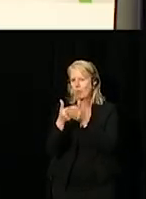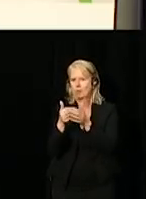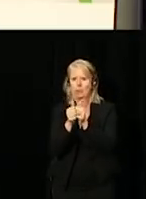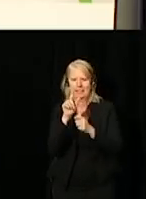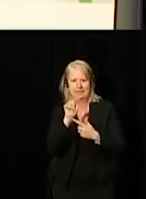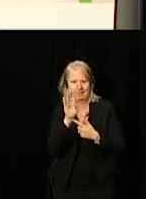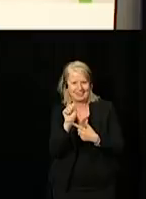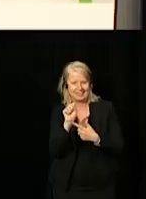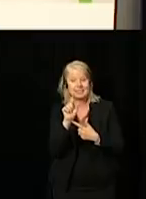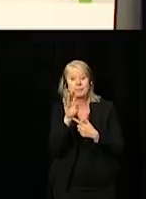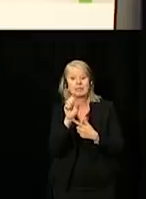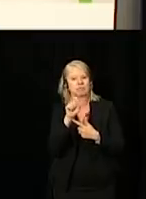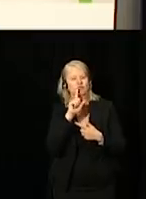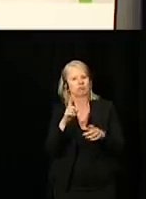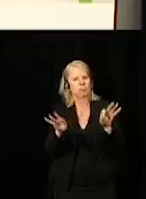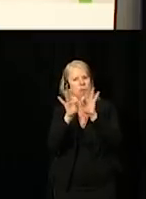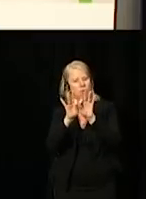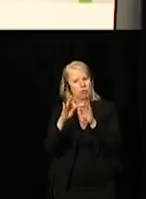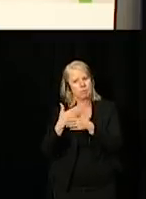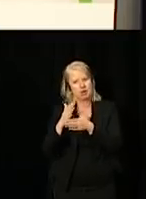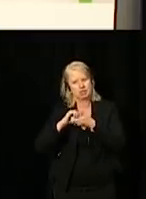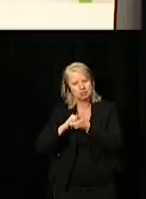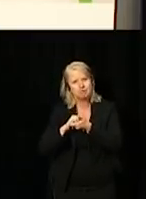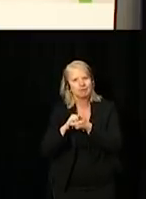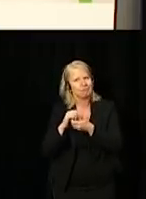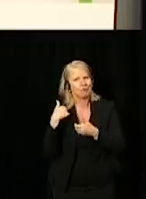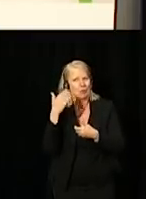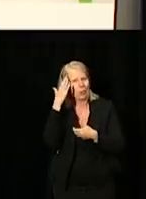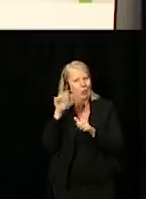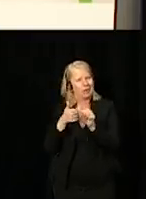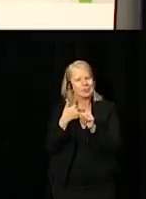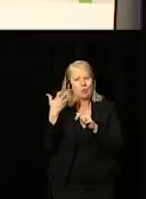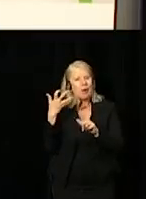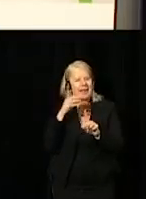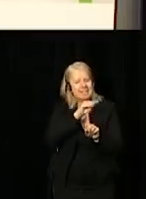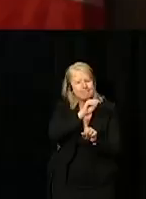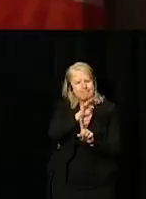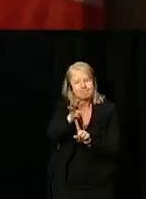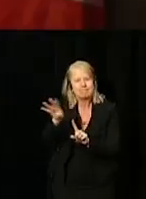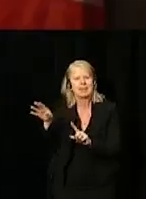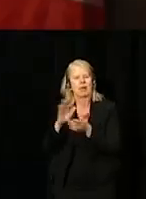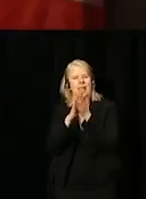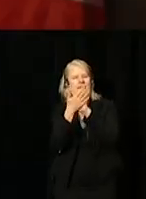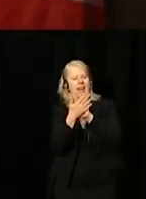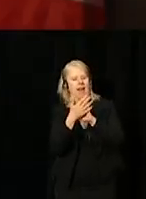Treasury Board has been a crucial partner in my not-so-secret mission of imbedding accessibility across government